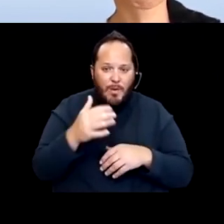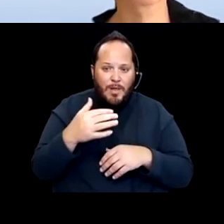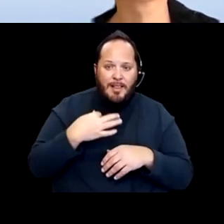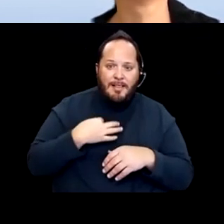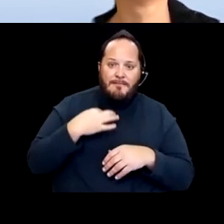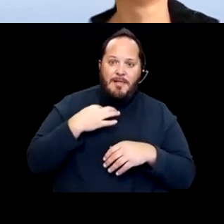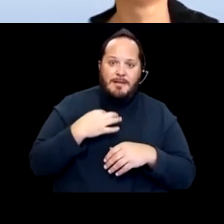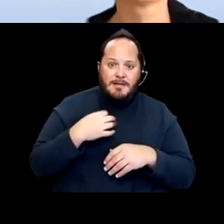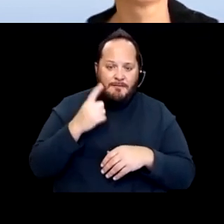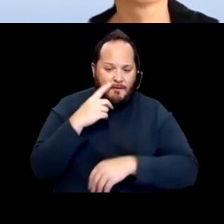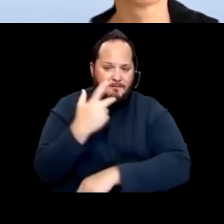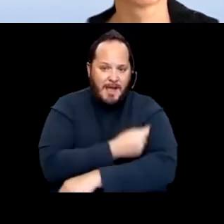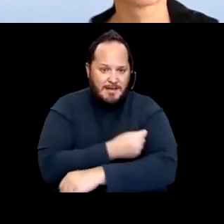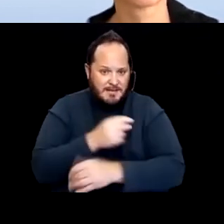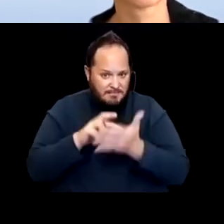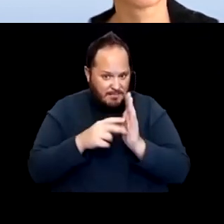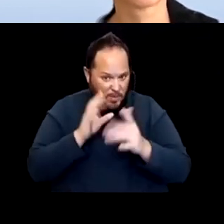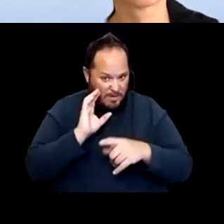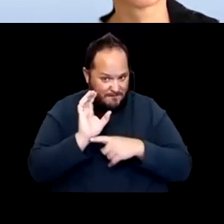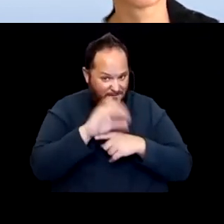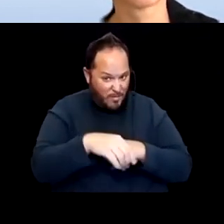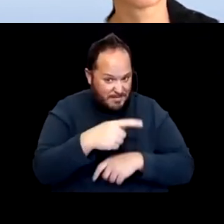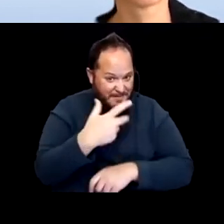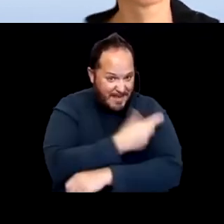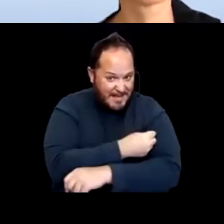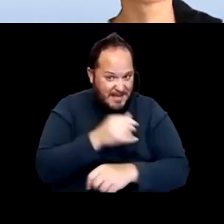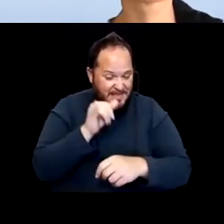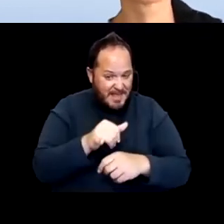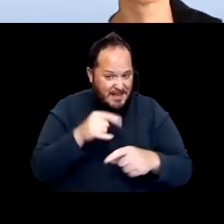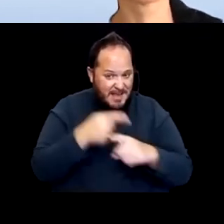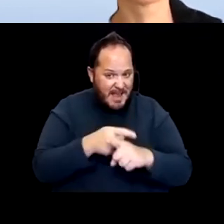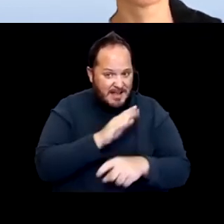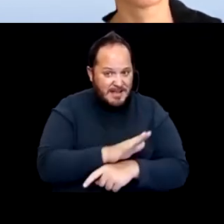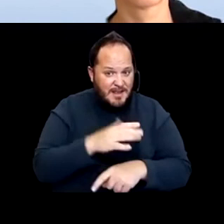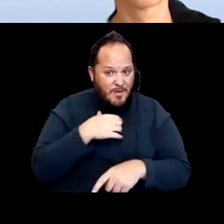Are you gonna force them to get the vaccine against their will? You know, so I just thought this could play out